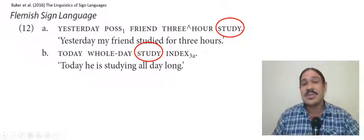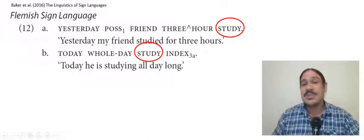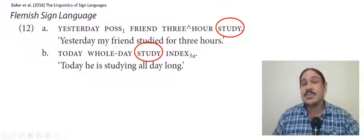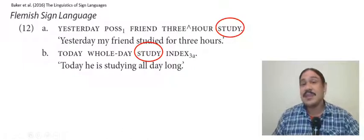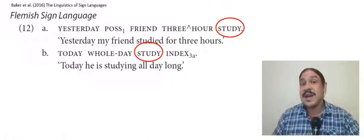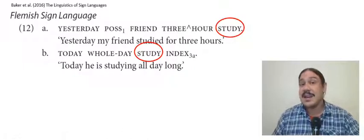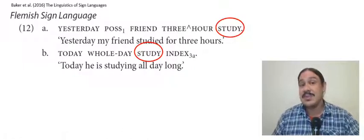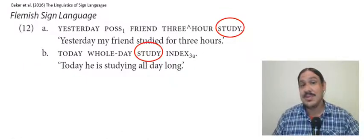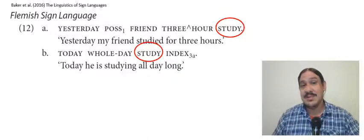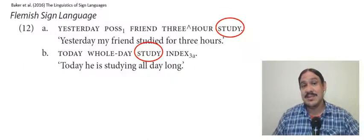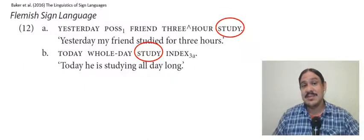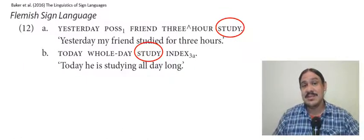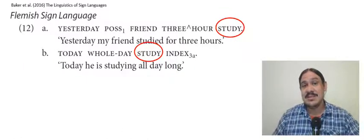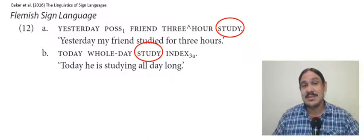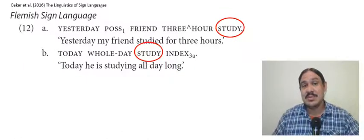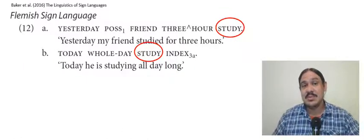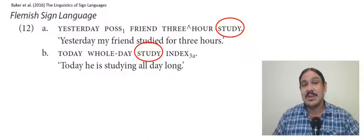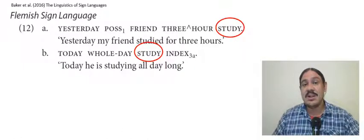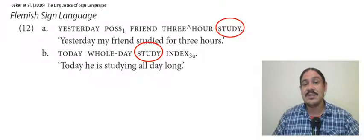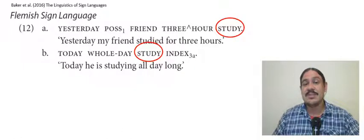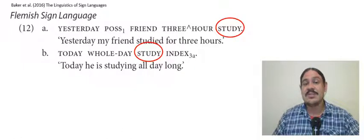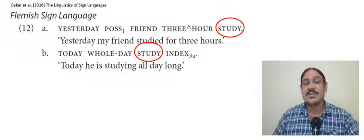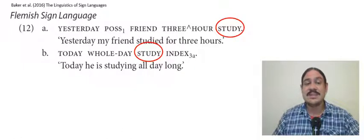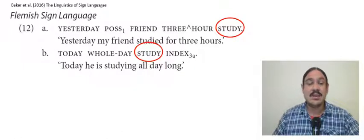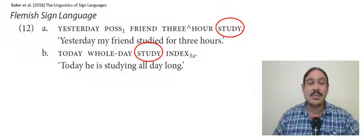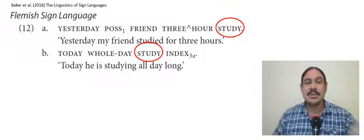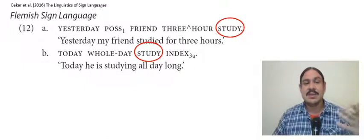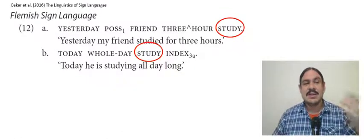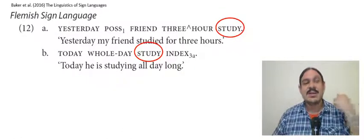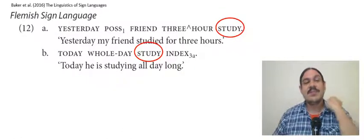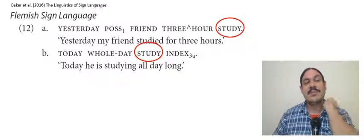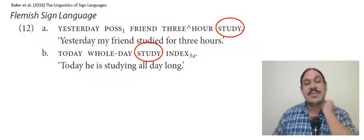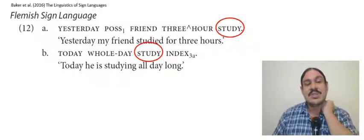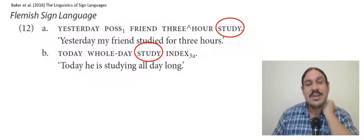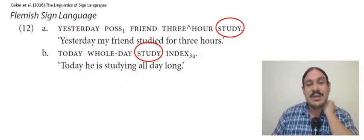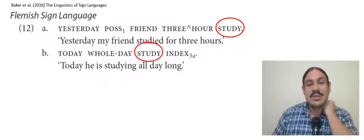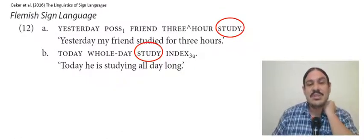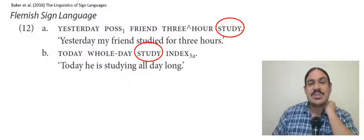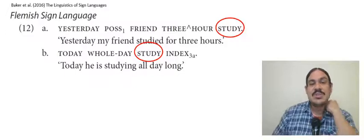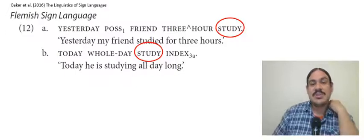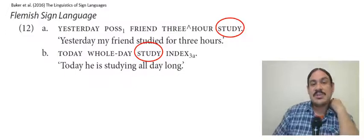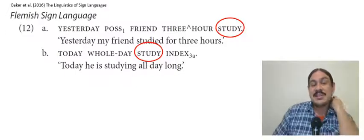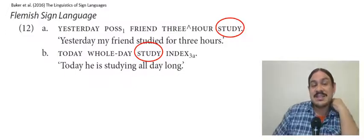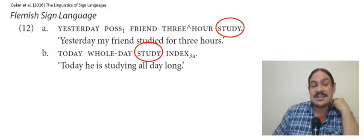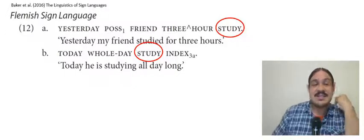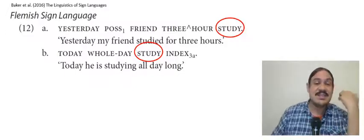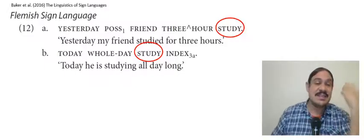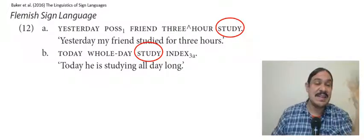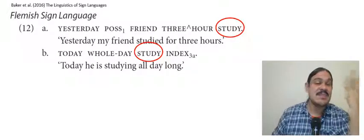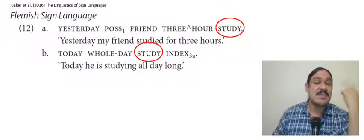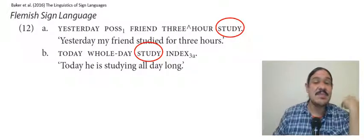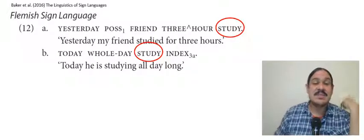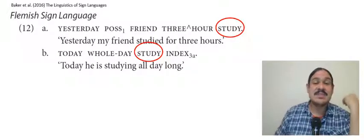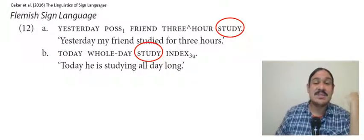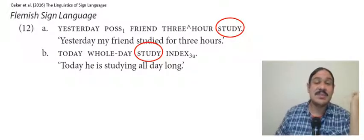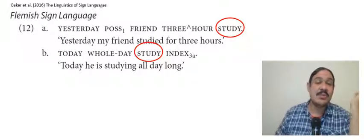long' the verb 'study' is produced in the same way in both